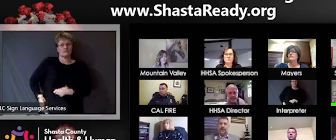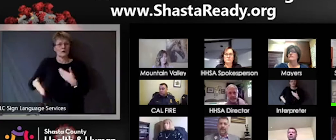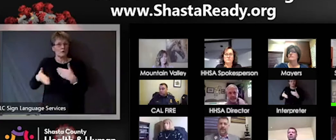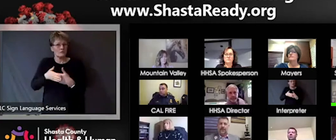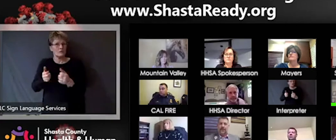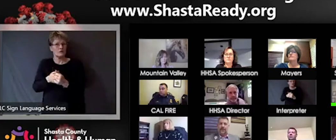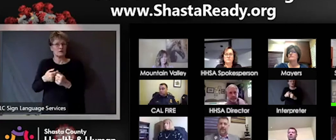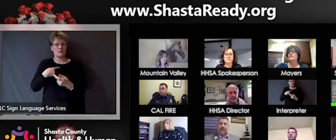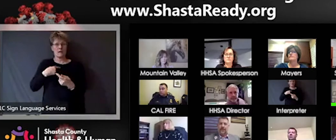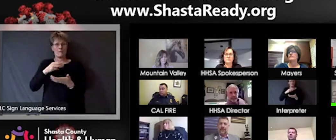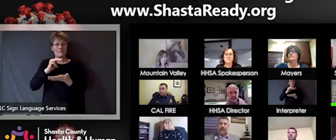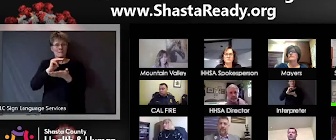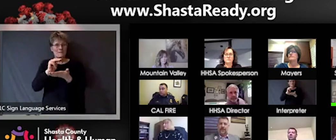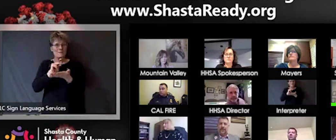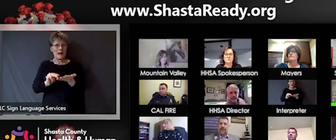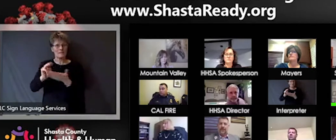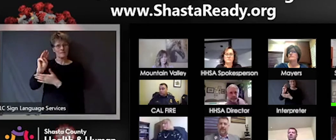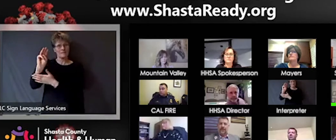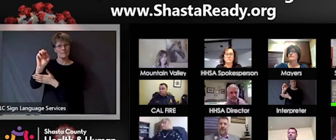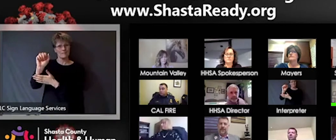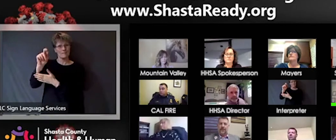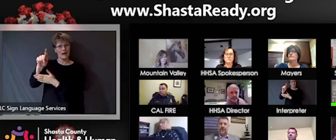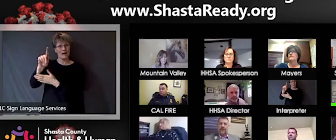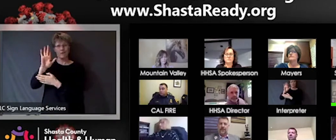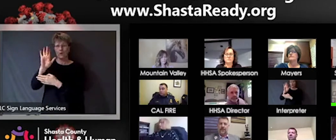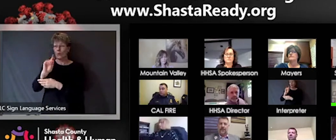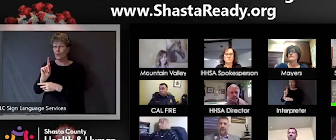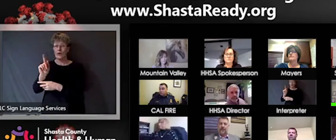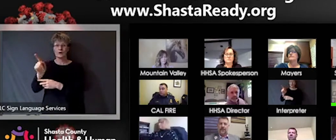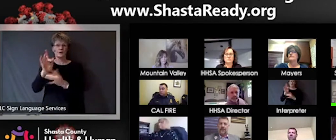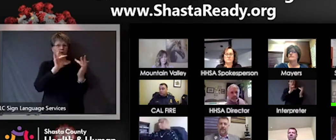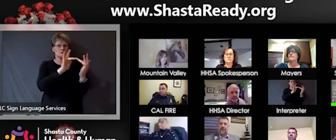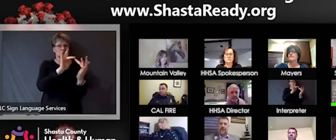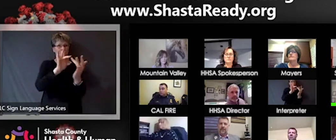identify who you've been around so we'll see I think I'm hoping that other tools